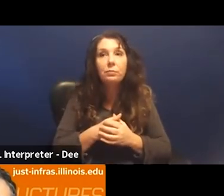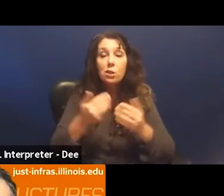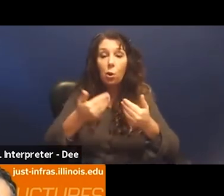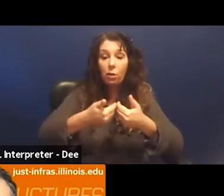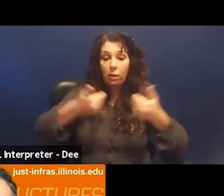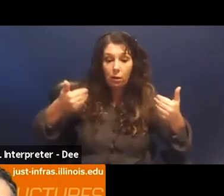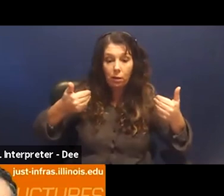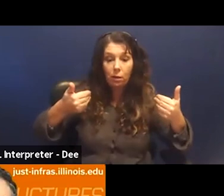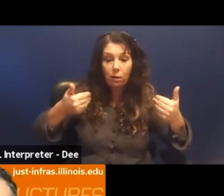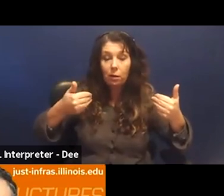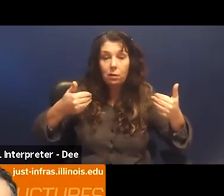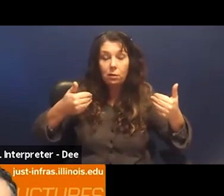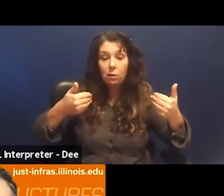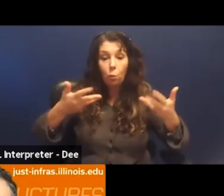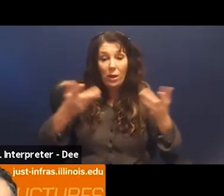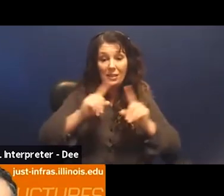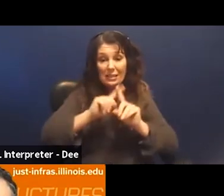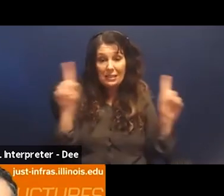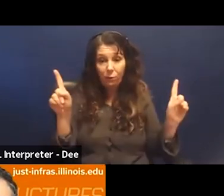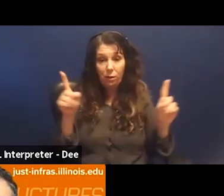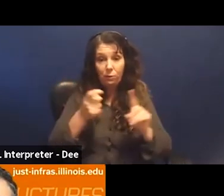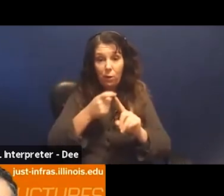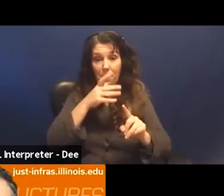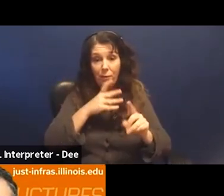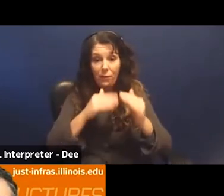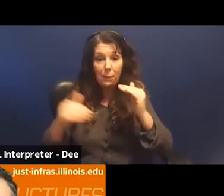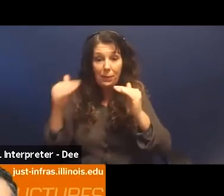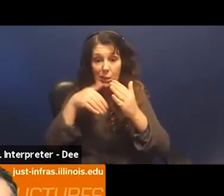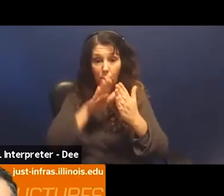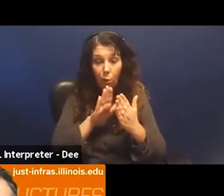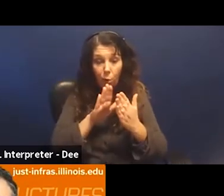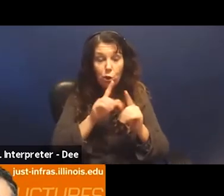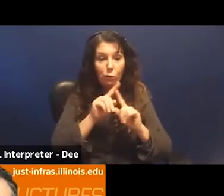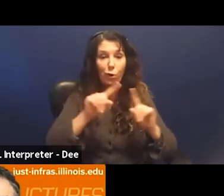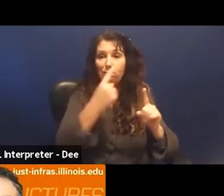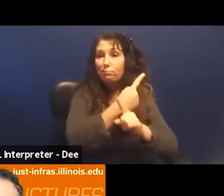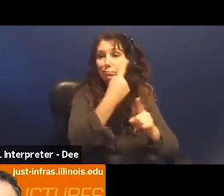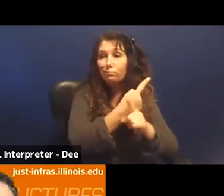approach from good data science or even data science for good.